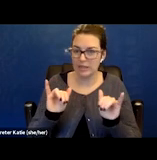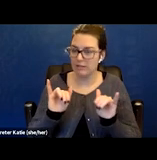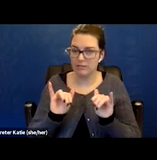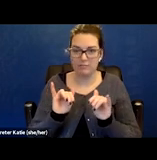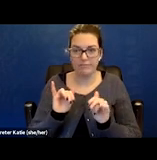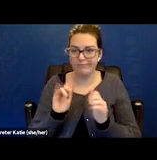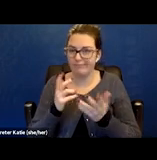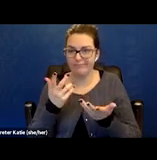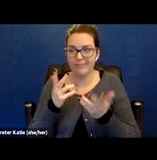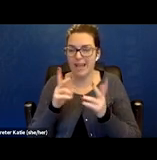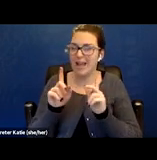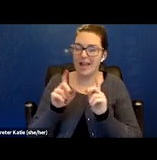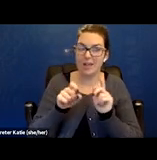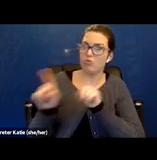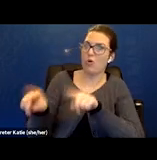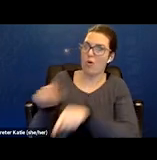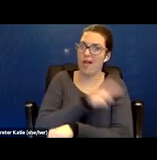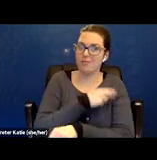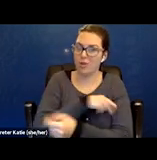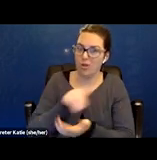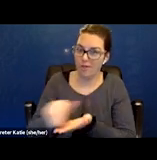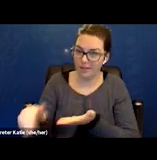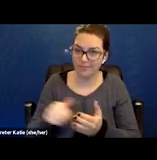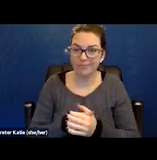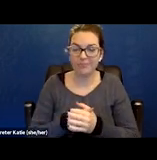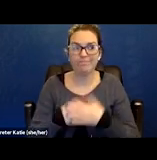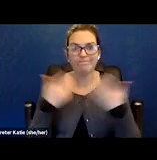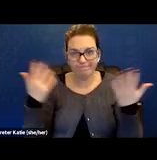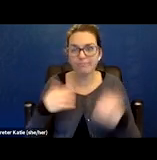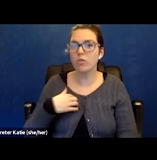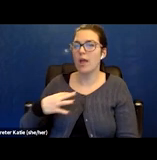So then I applied for unemployment